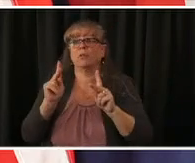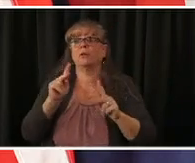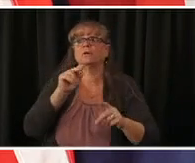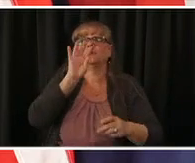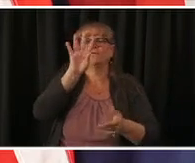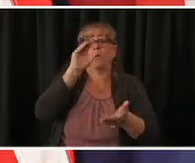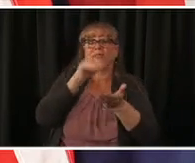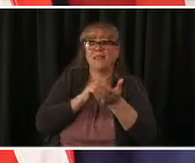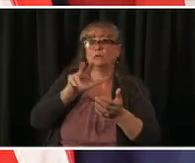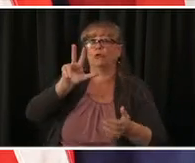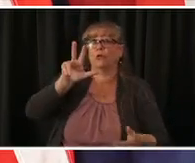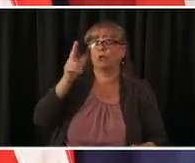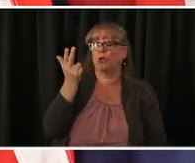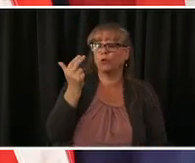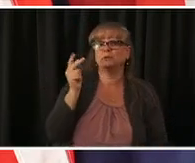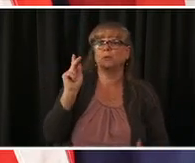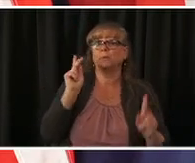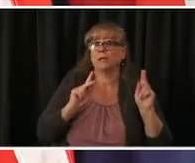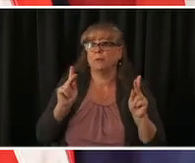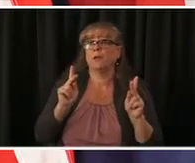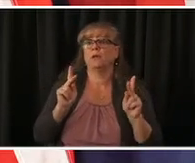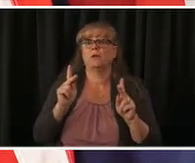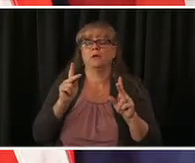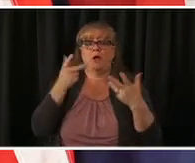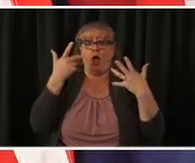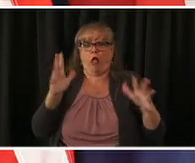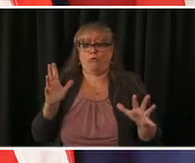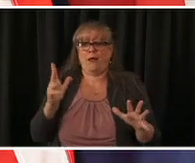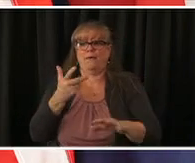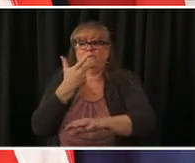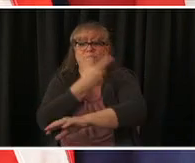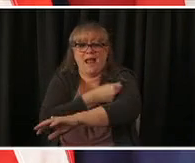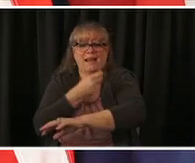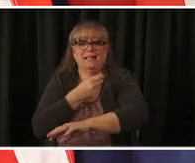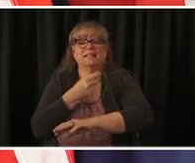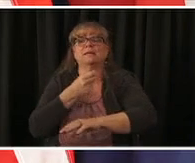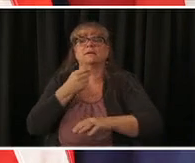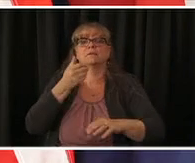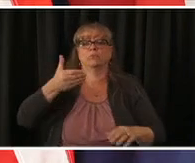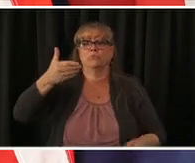into arms within a few days we have our large vaccination sites up and going we're ready for